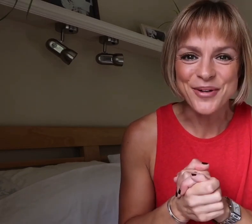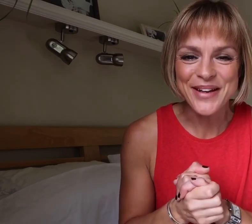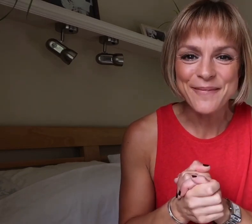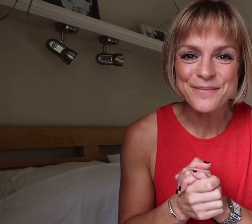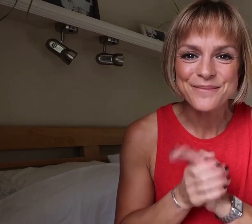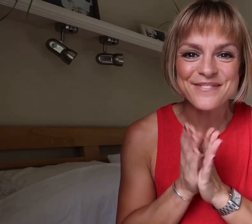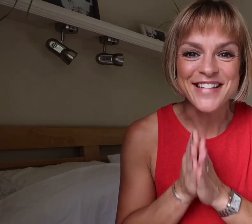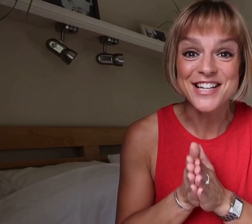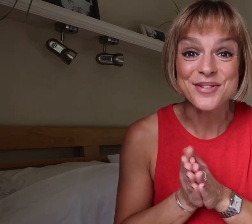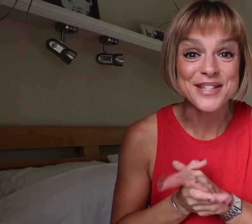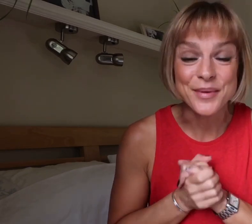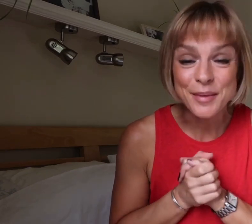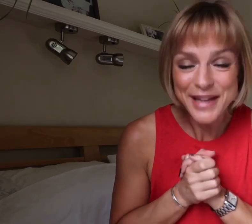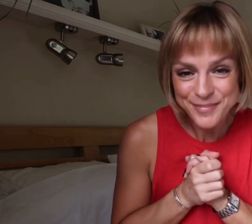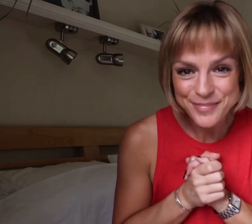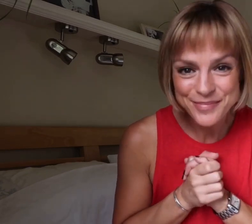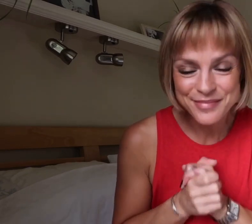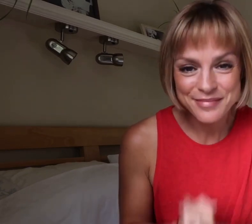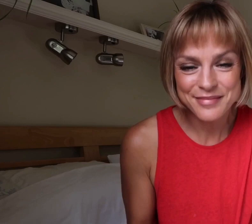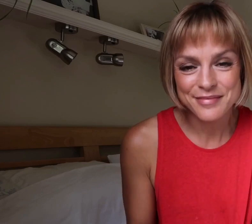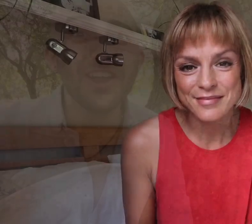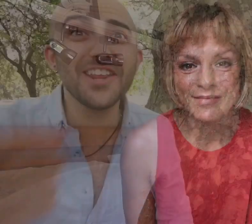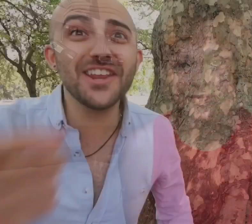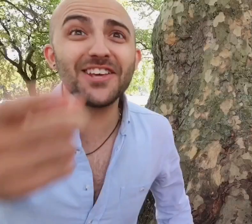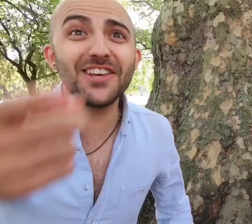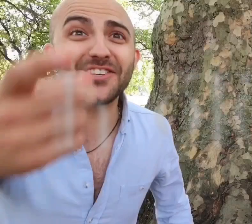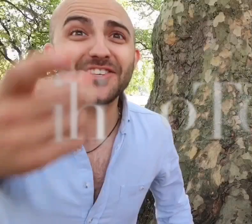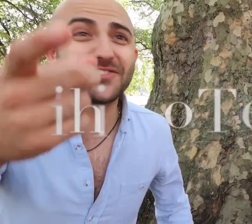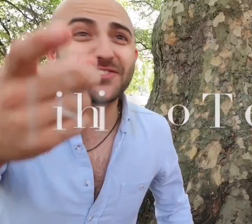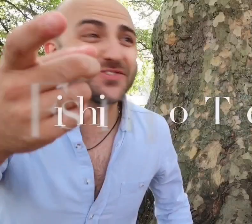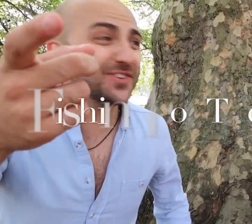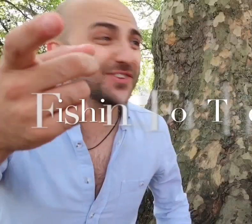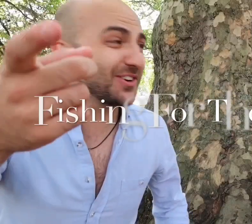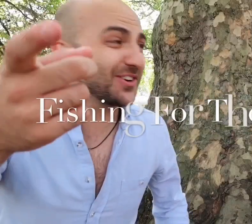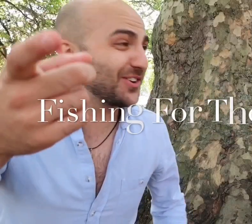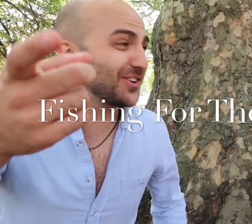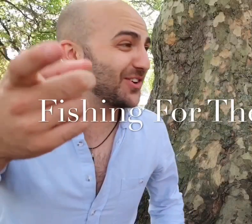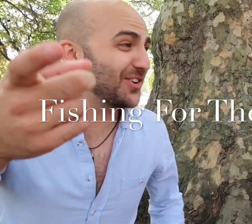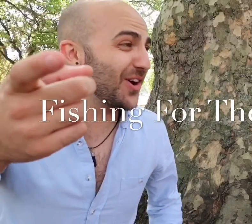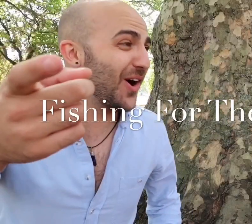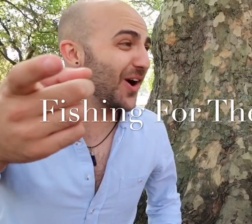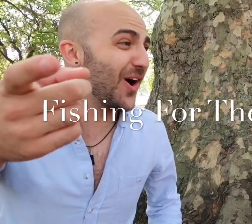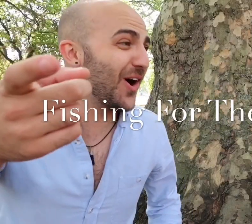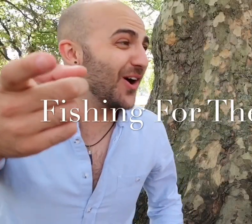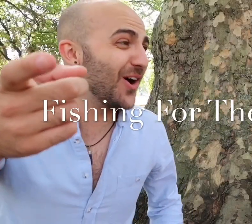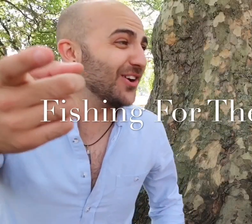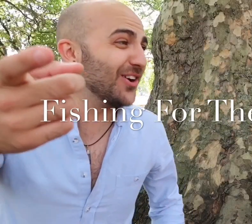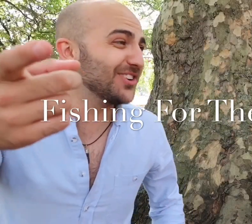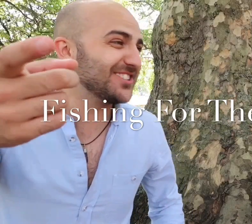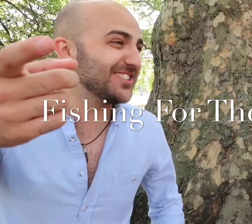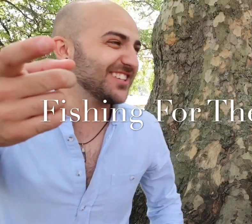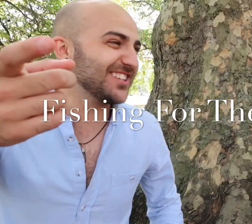going I shall see you in a bit "This is my truth